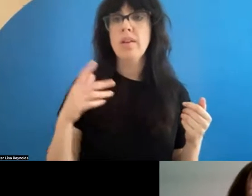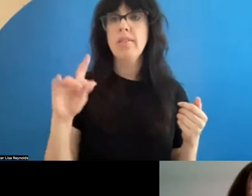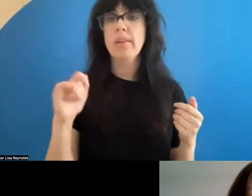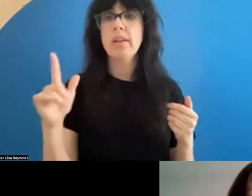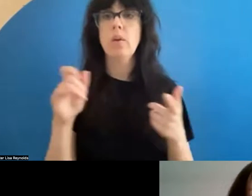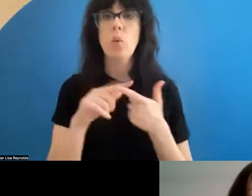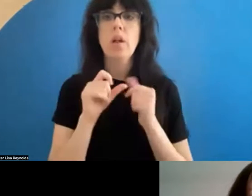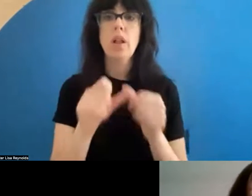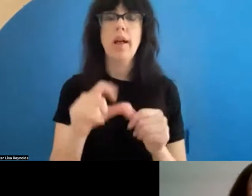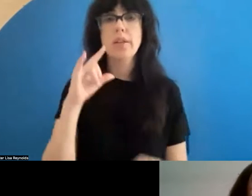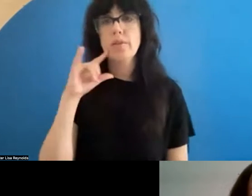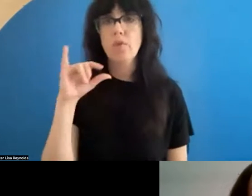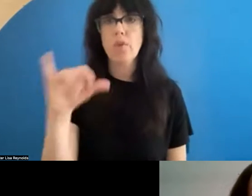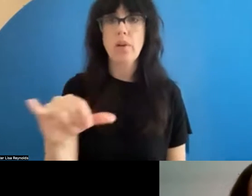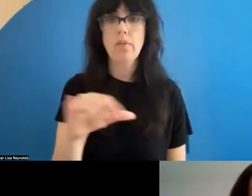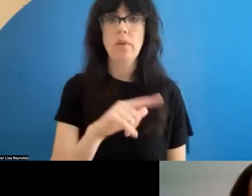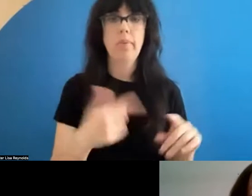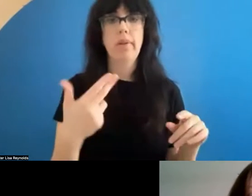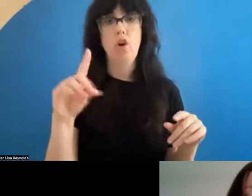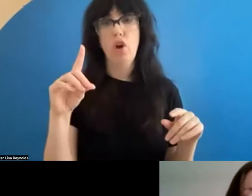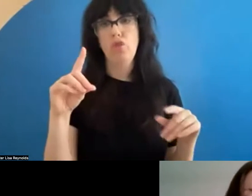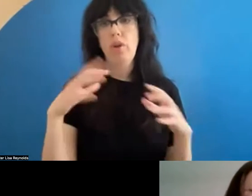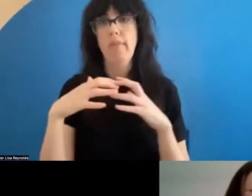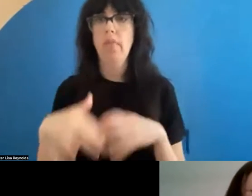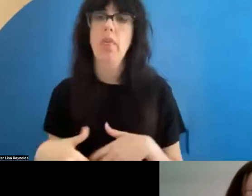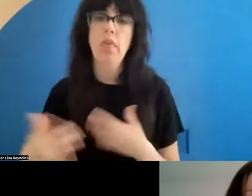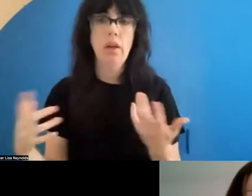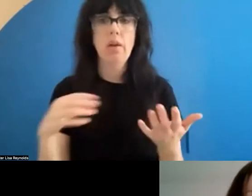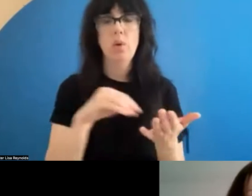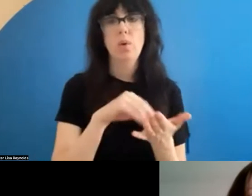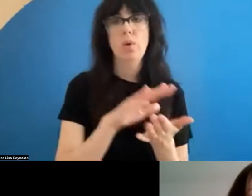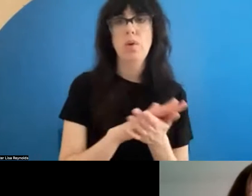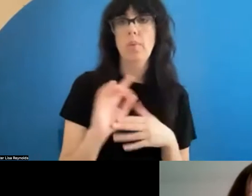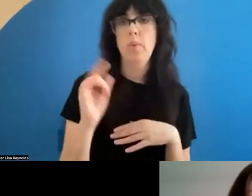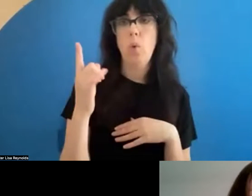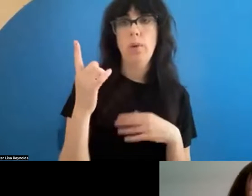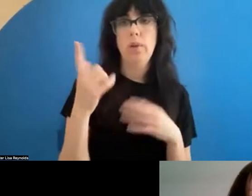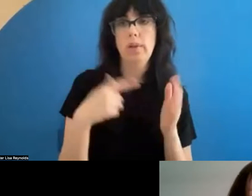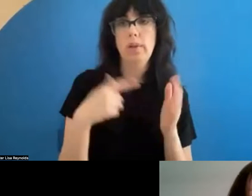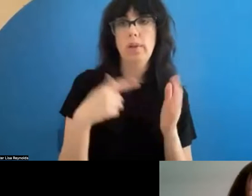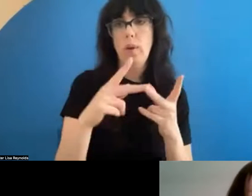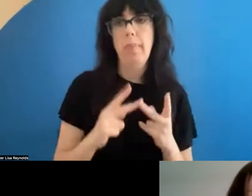will last forever, but then our hard drive crashes or a document that only exists in one plaus gets edited